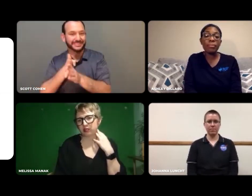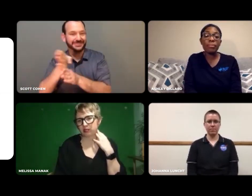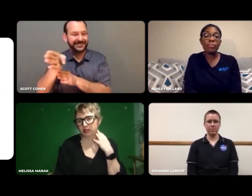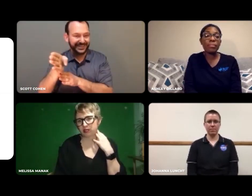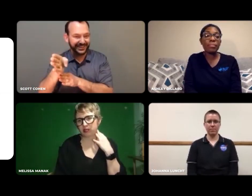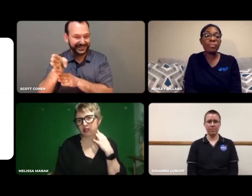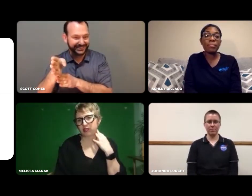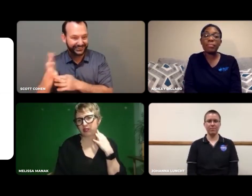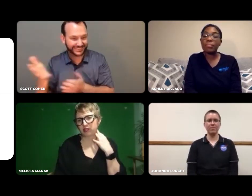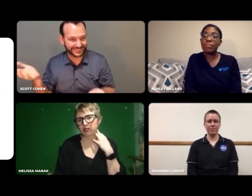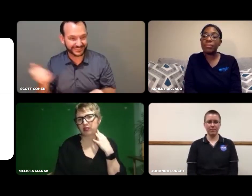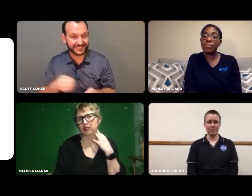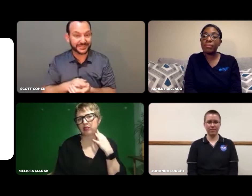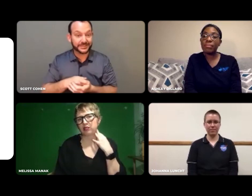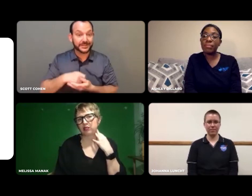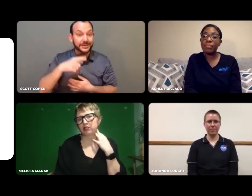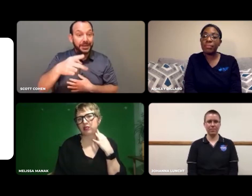of Women in STEM.